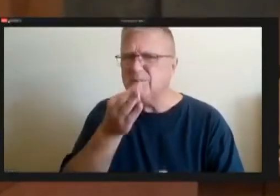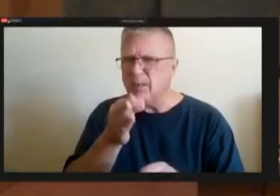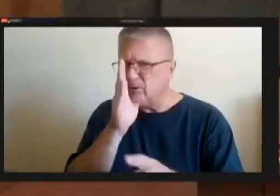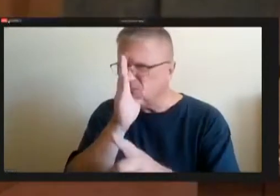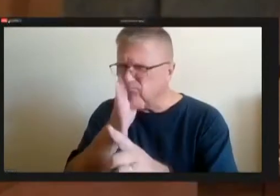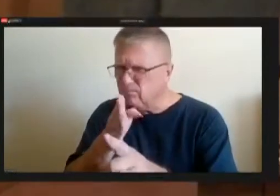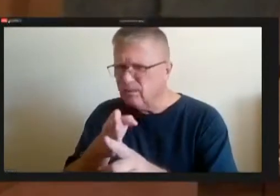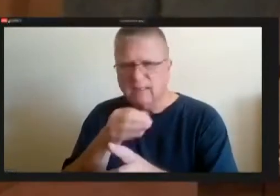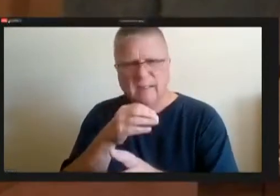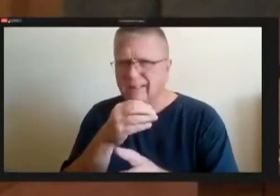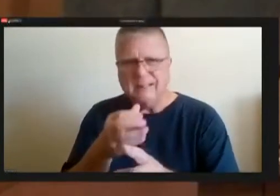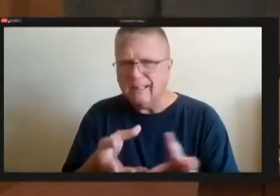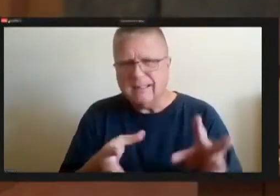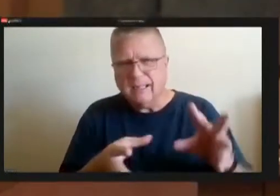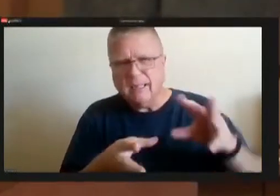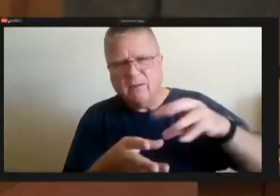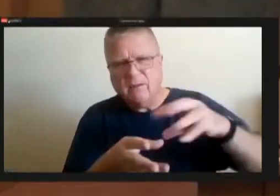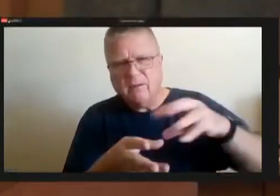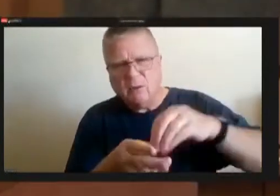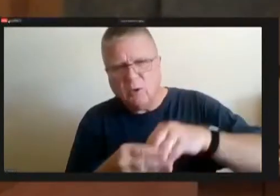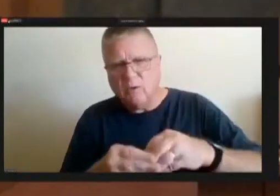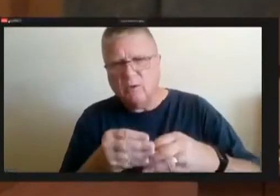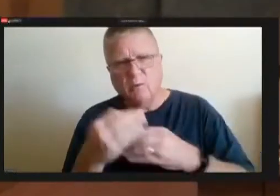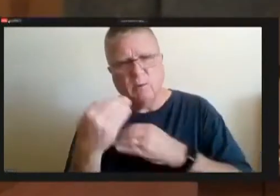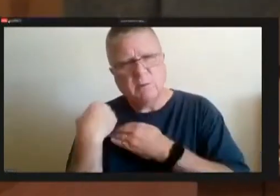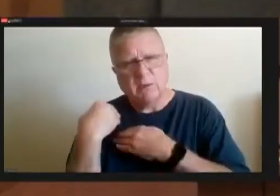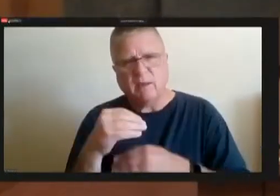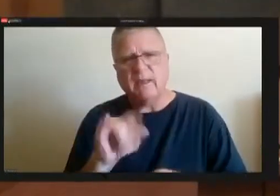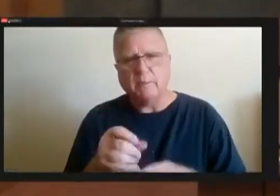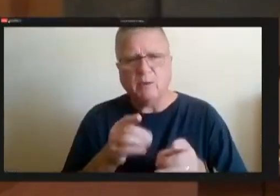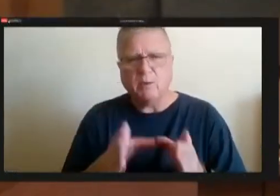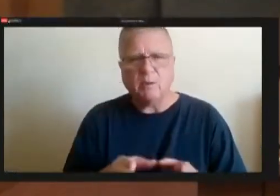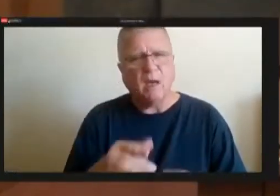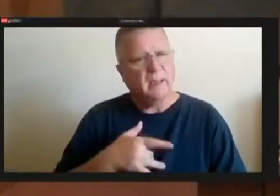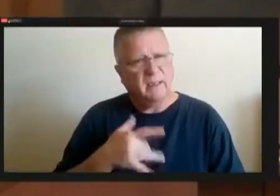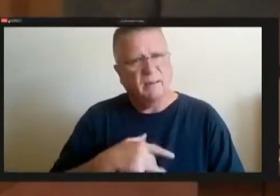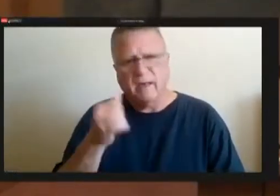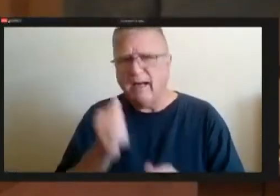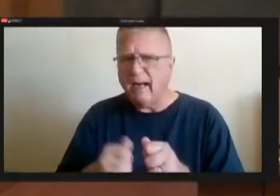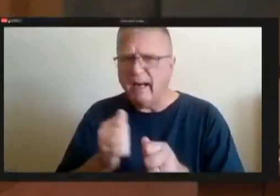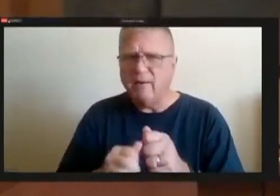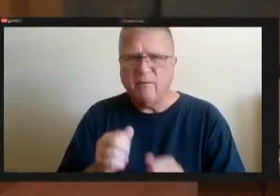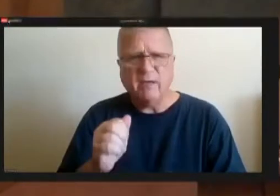of a deputy director I do feel that every director needs a deputy to sort of run the day to day, you know.